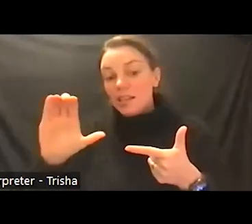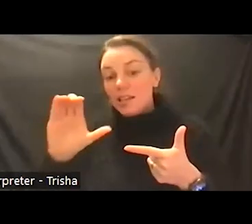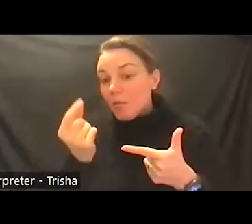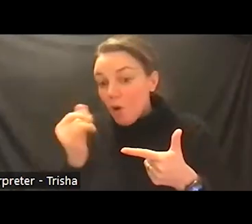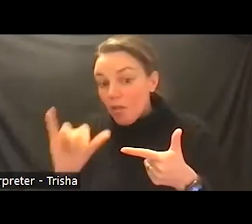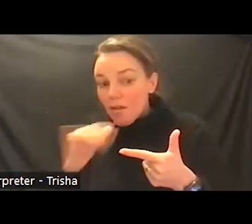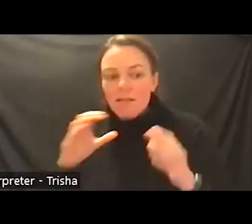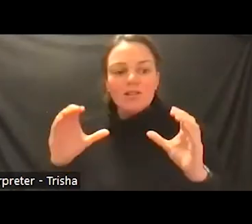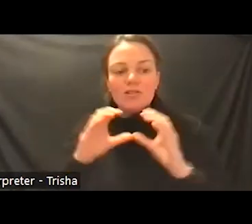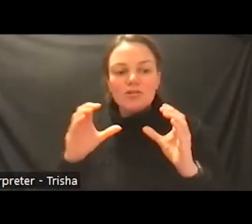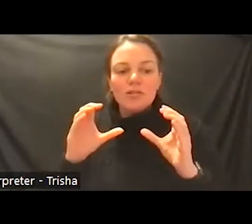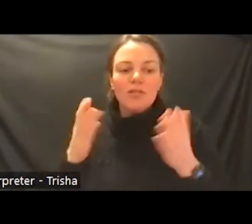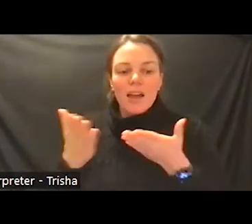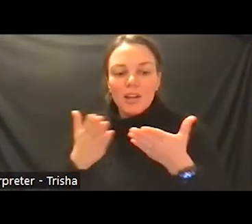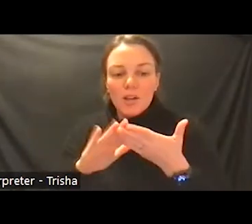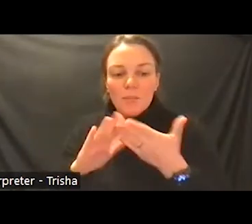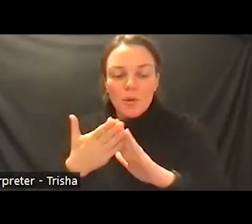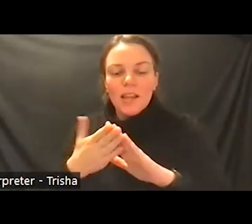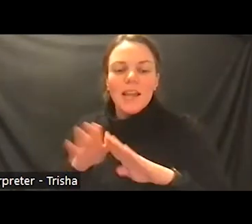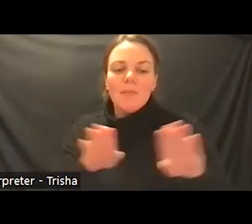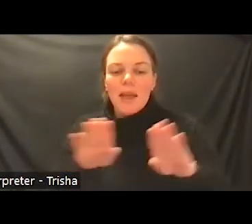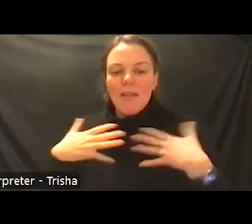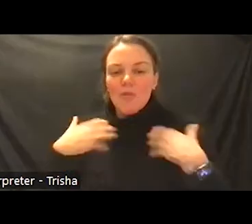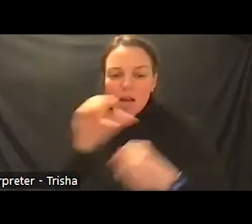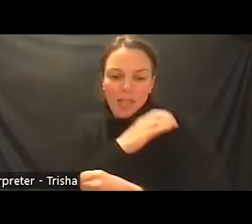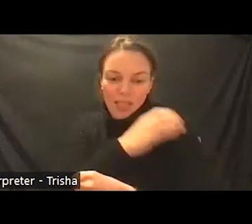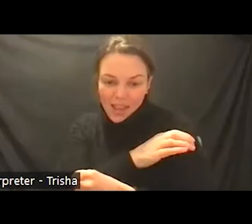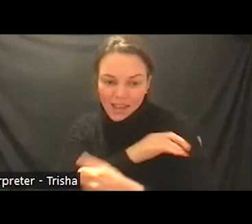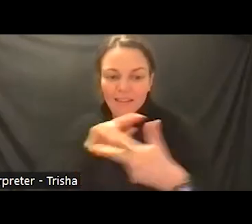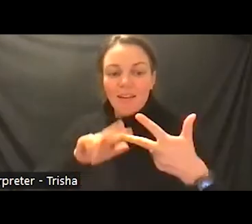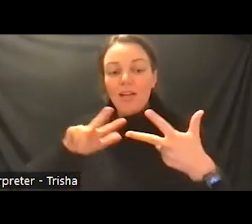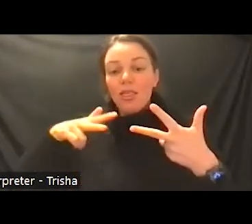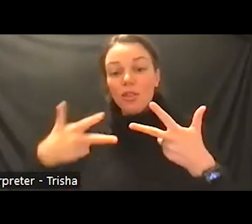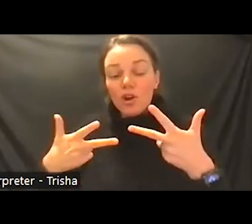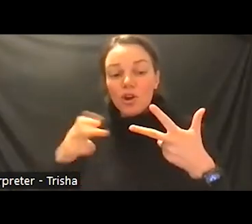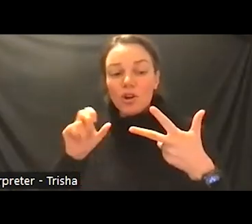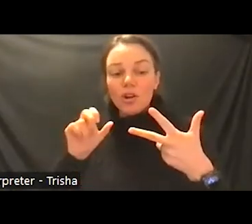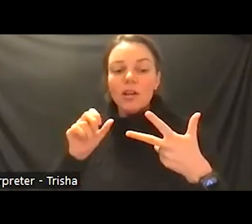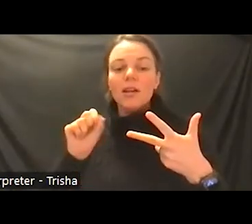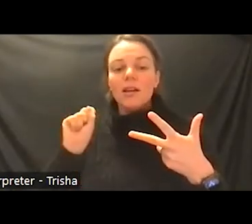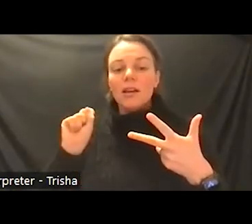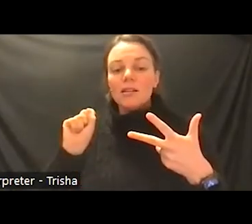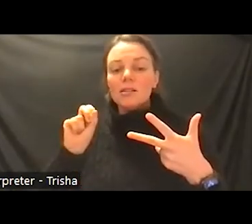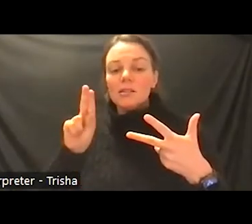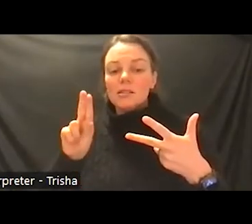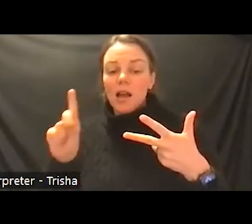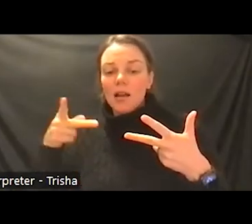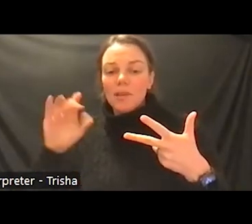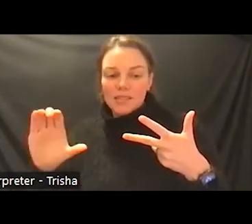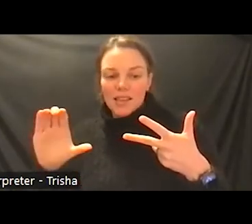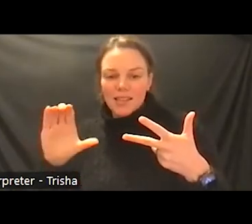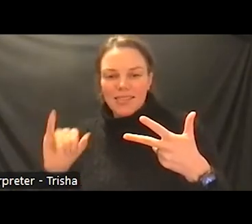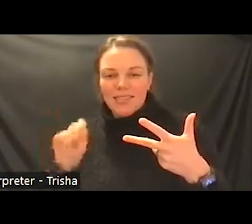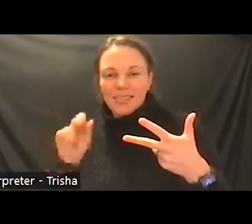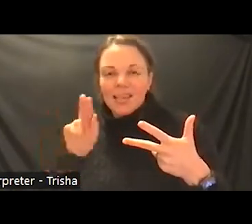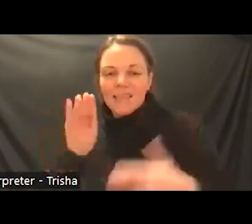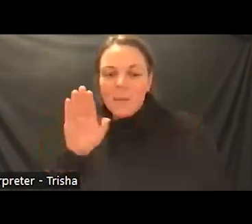behavioral health clinic and the third is the sub pc which is substance use disorder in primary care